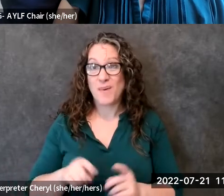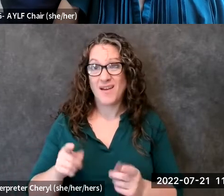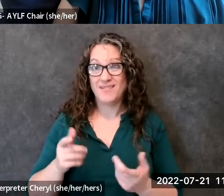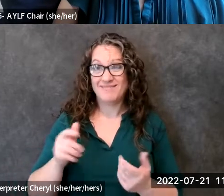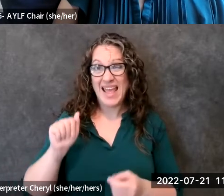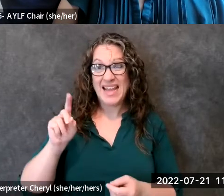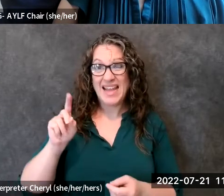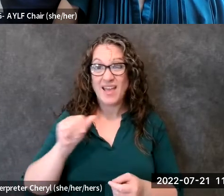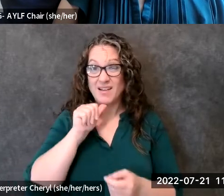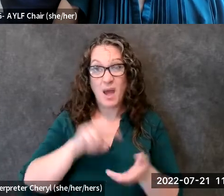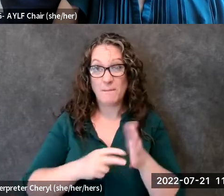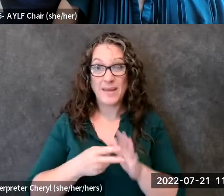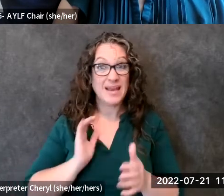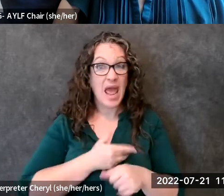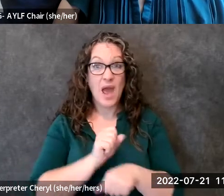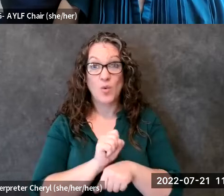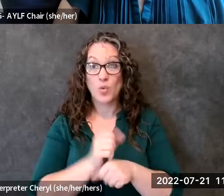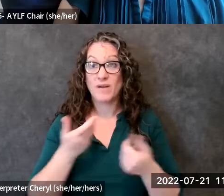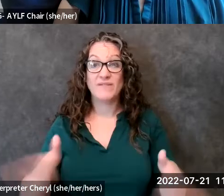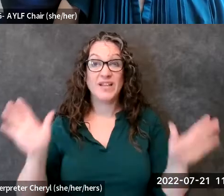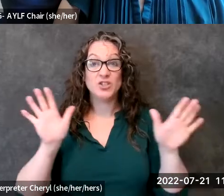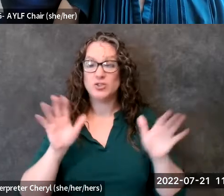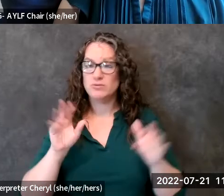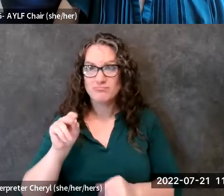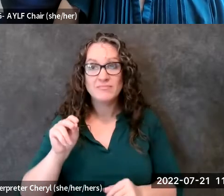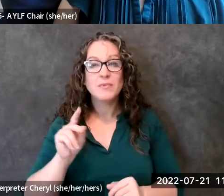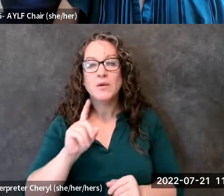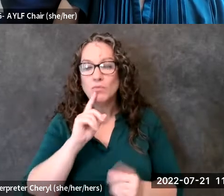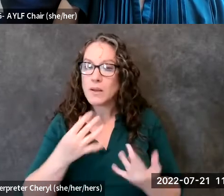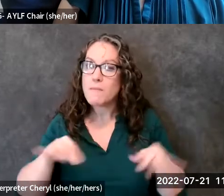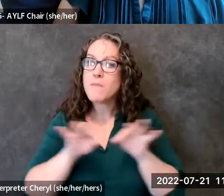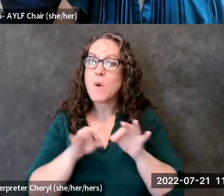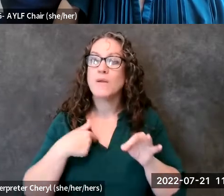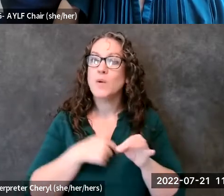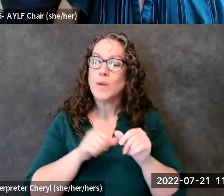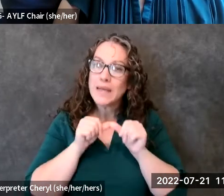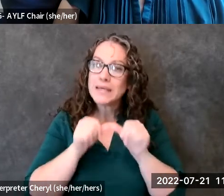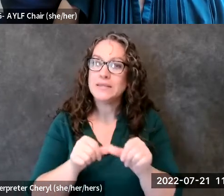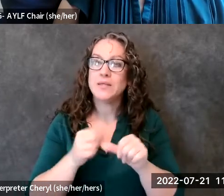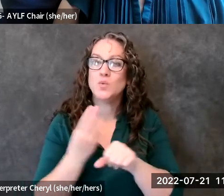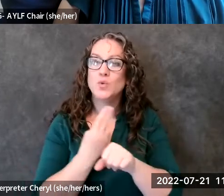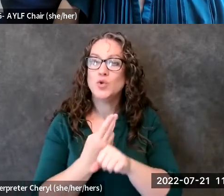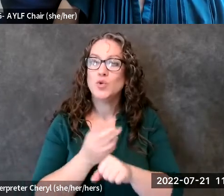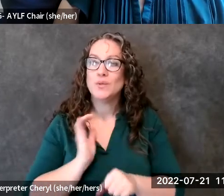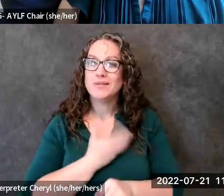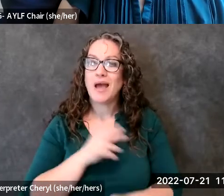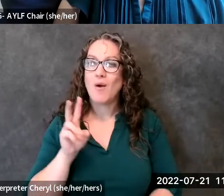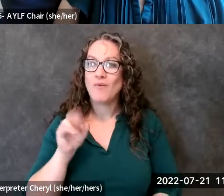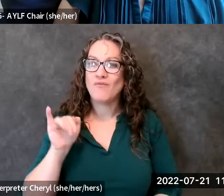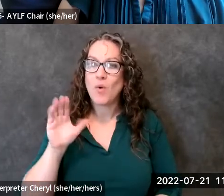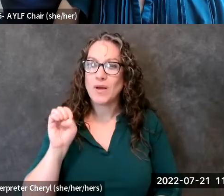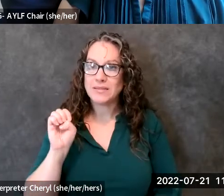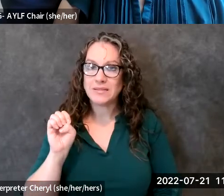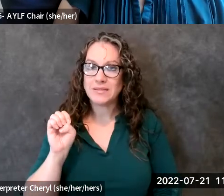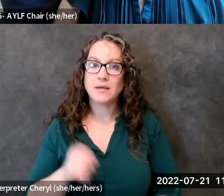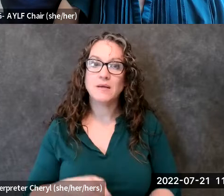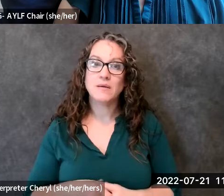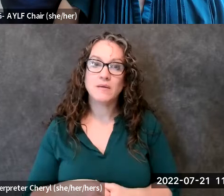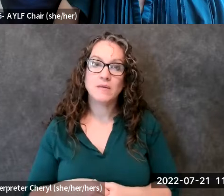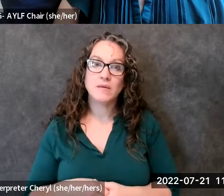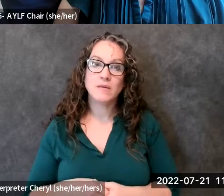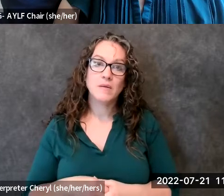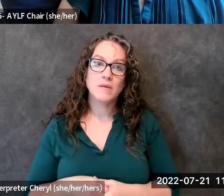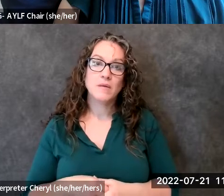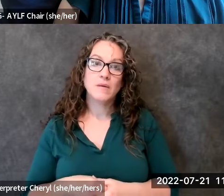reason why it is so important that we continue to use our voices and that we continue to um you know